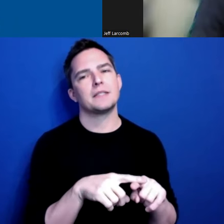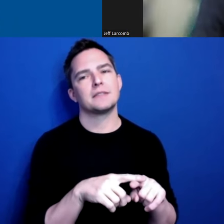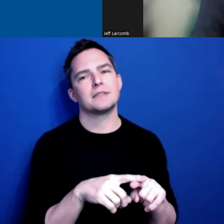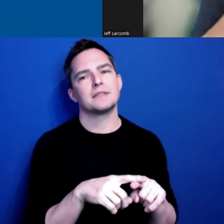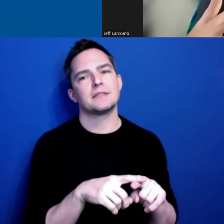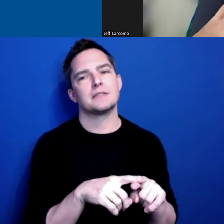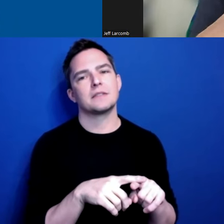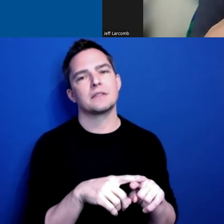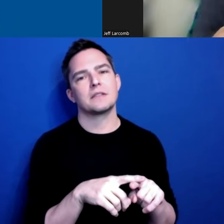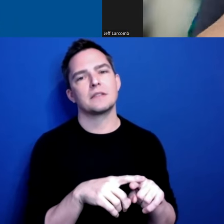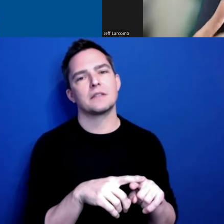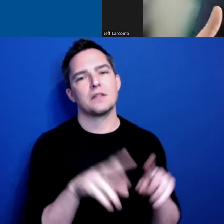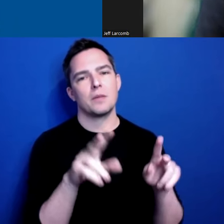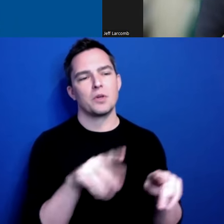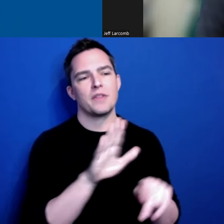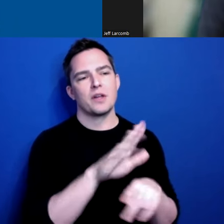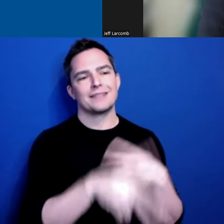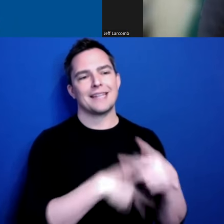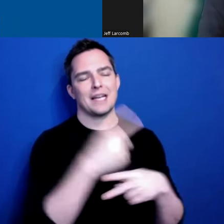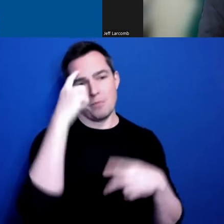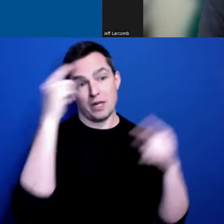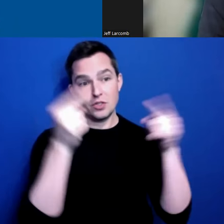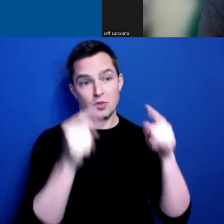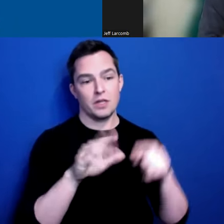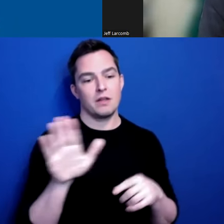and their brain injuries and their level of communication - I know I am